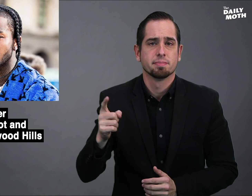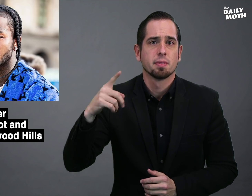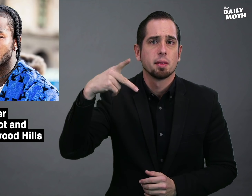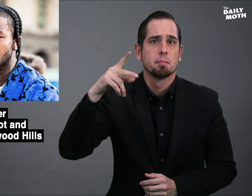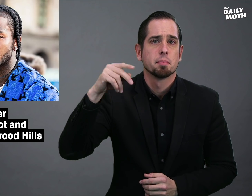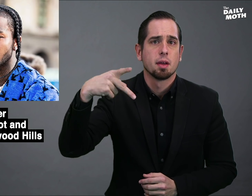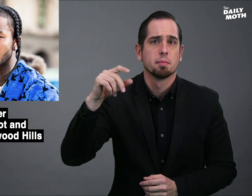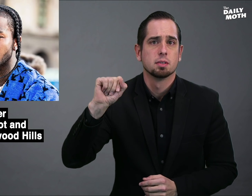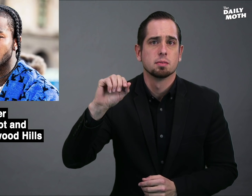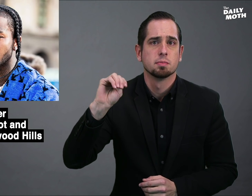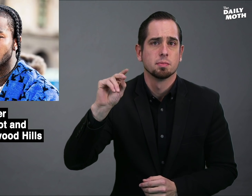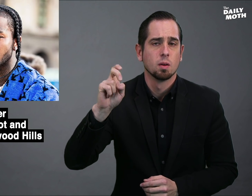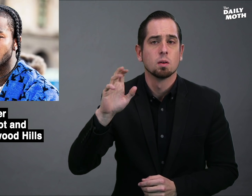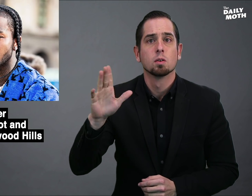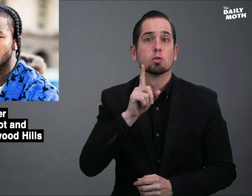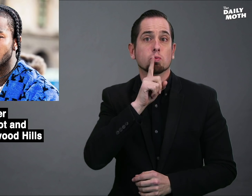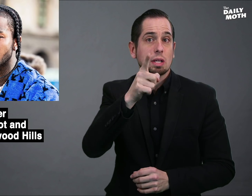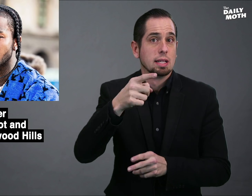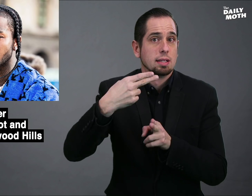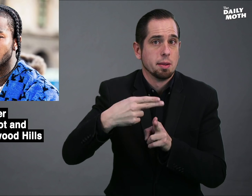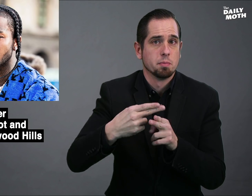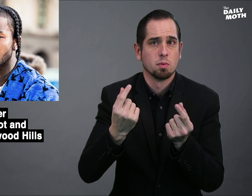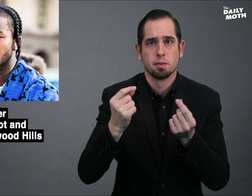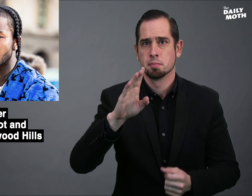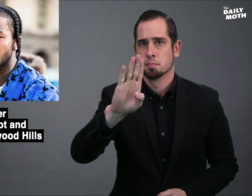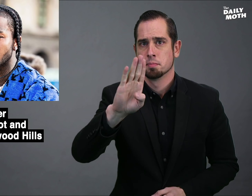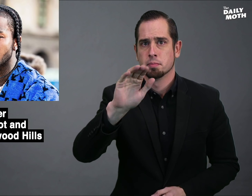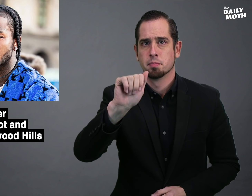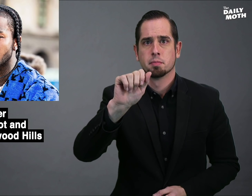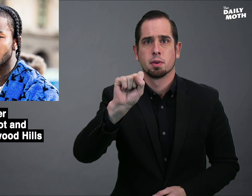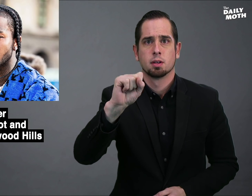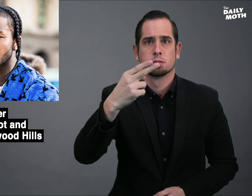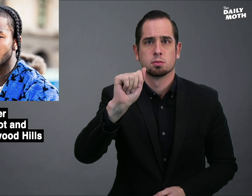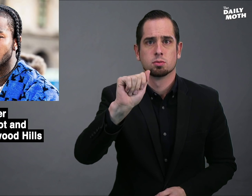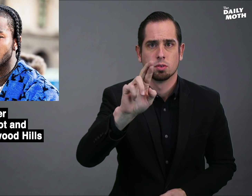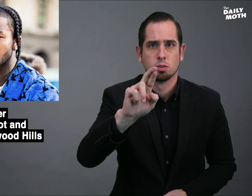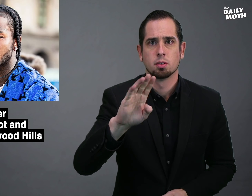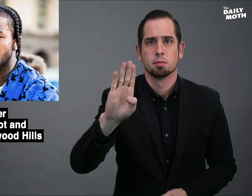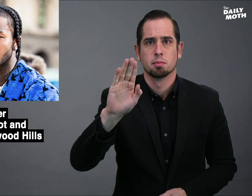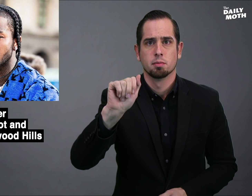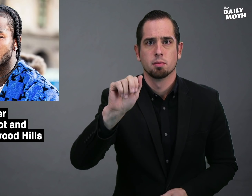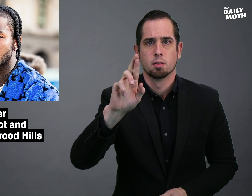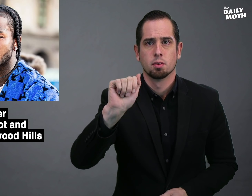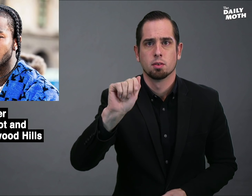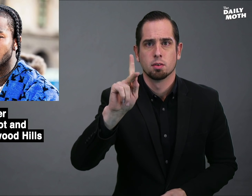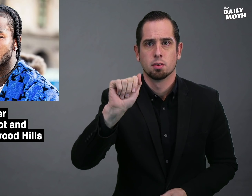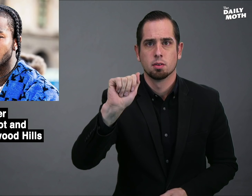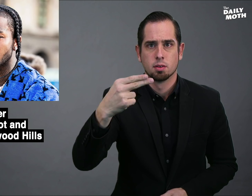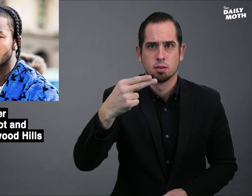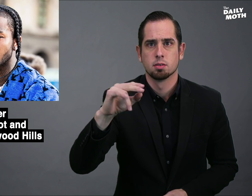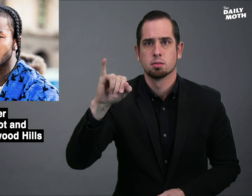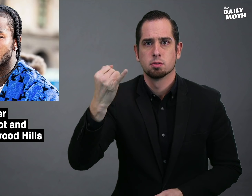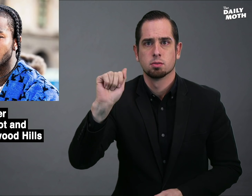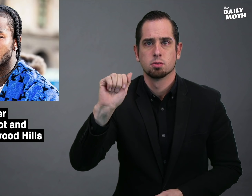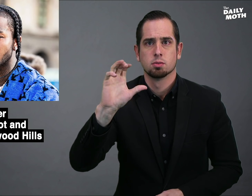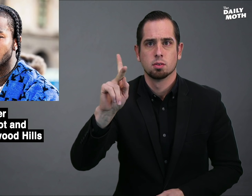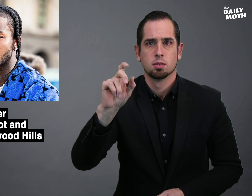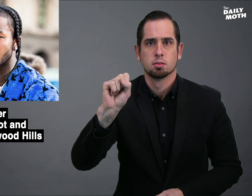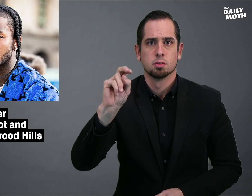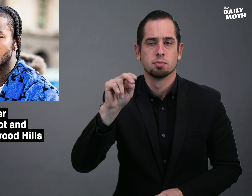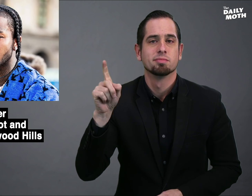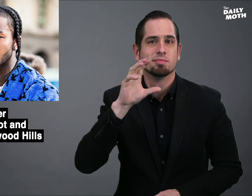Pop Smoke's real name was Bashar Barakah Jackson